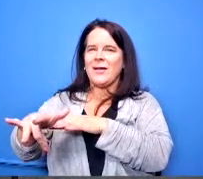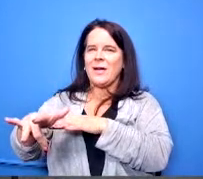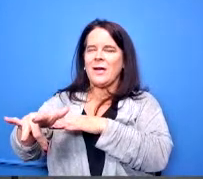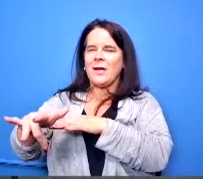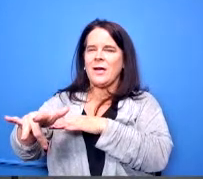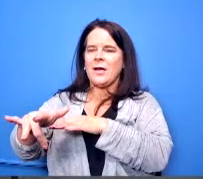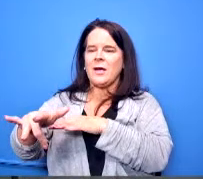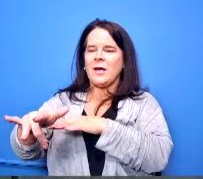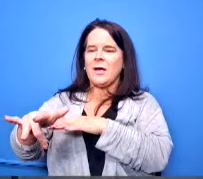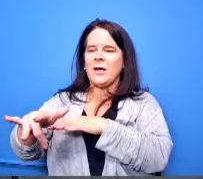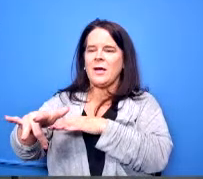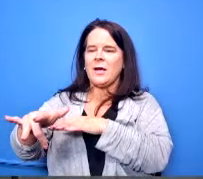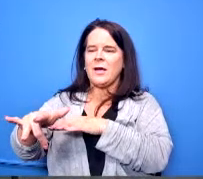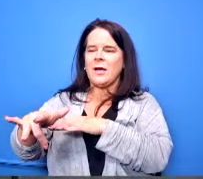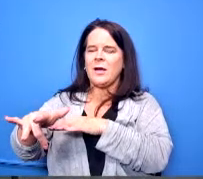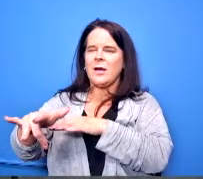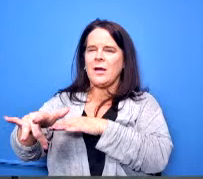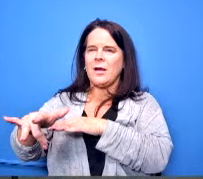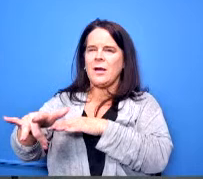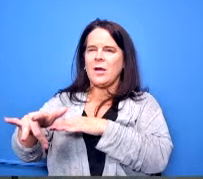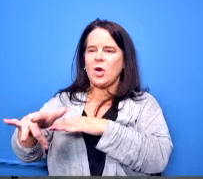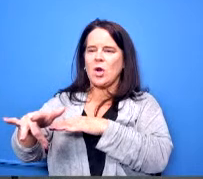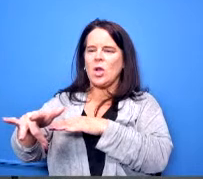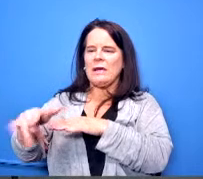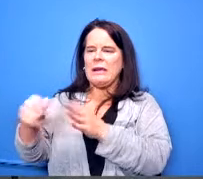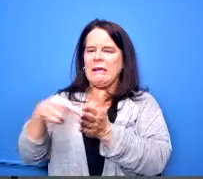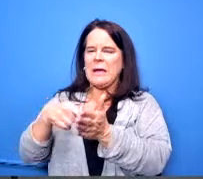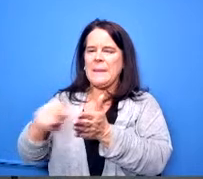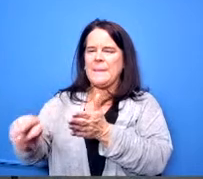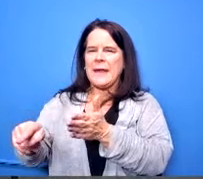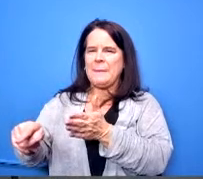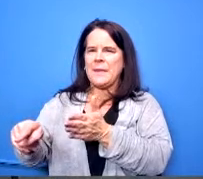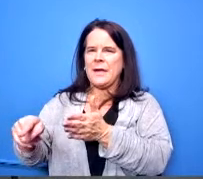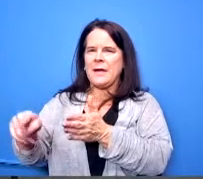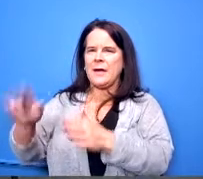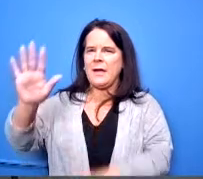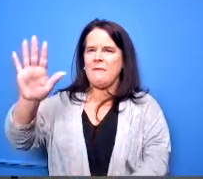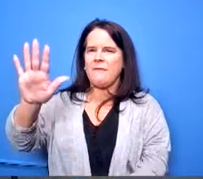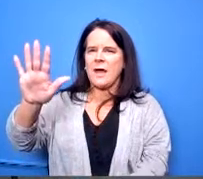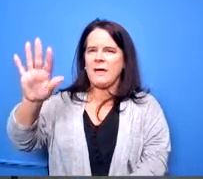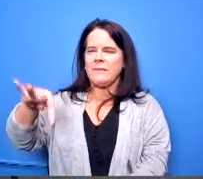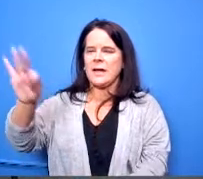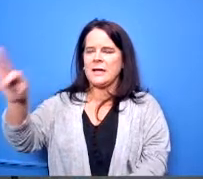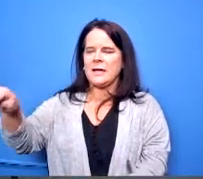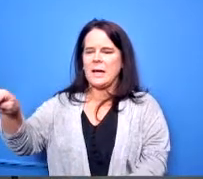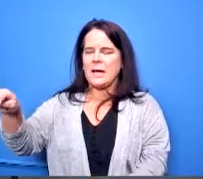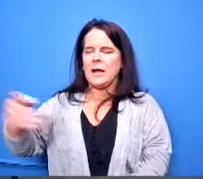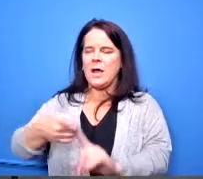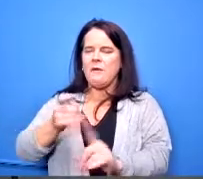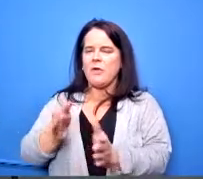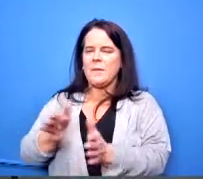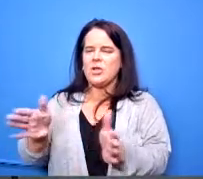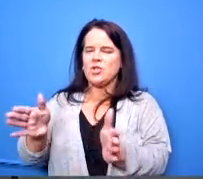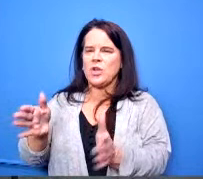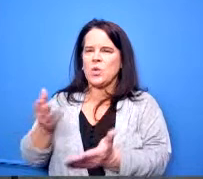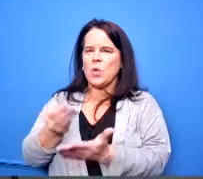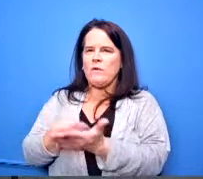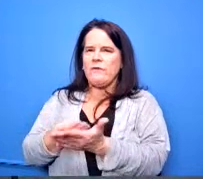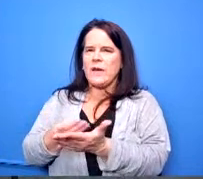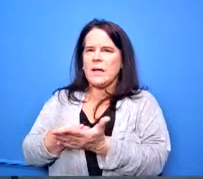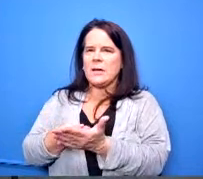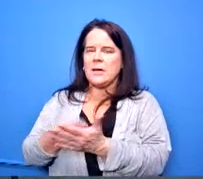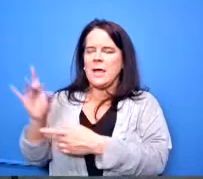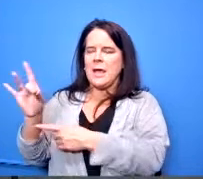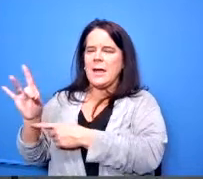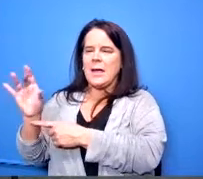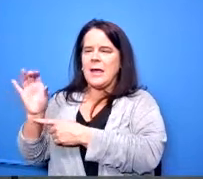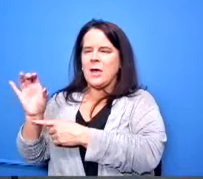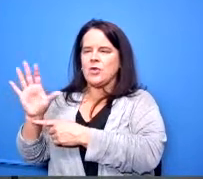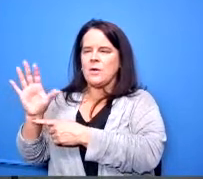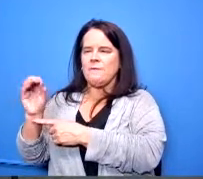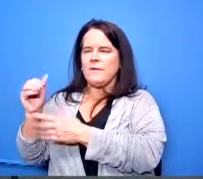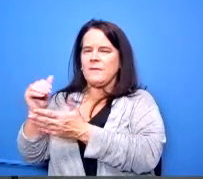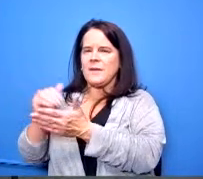reimbursement grant which is um 599 from general fund eight eight hundred fifty thousand dollars